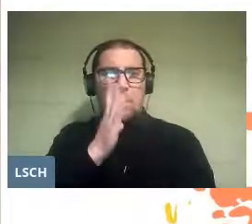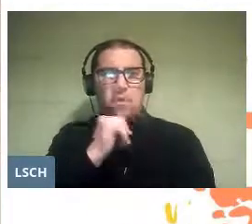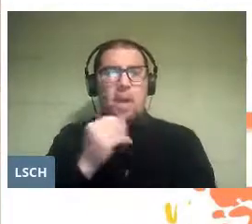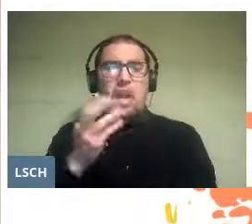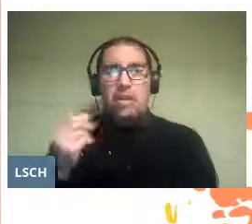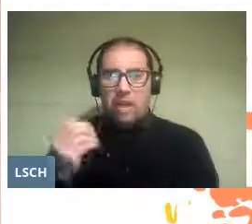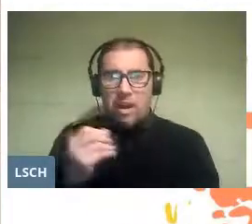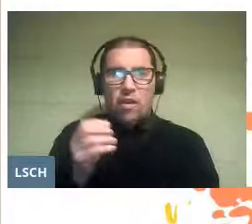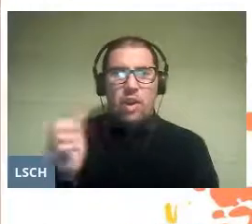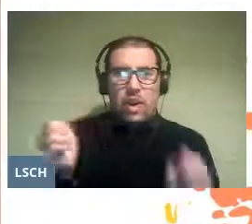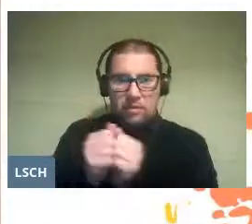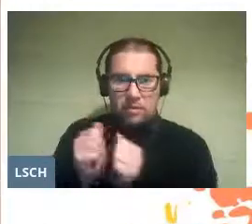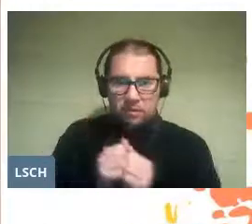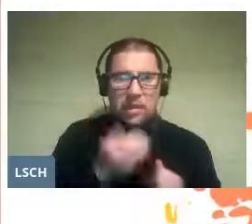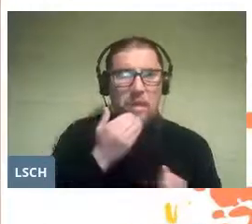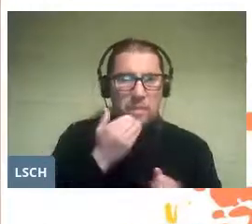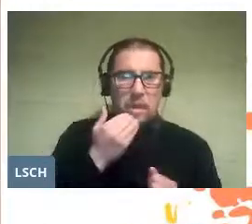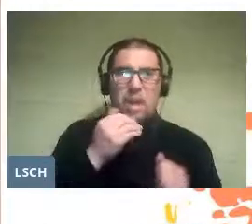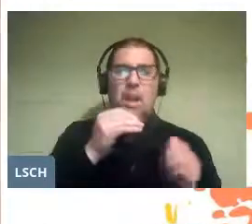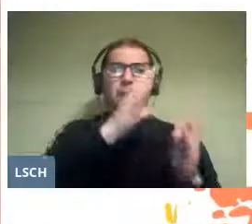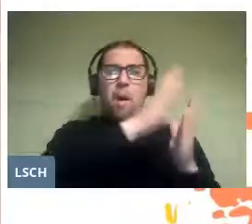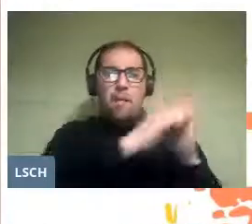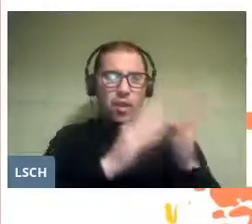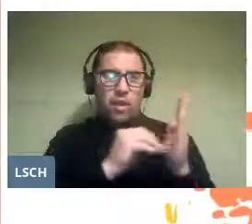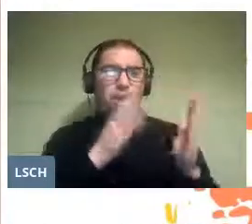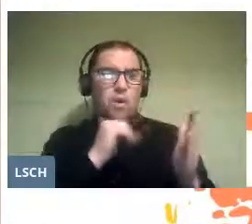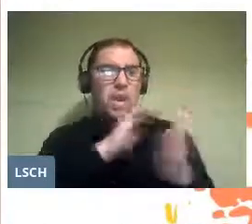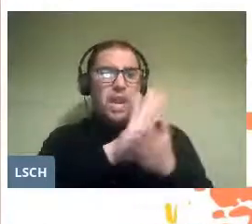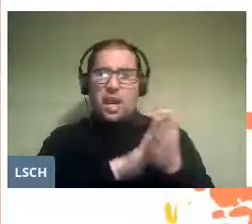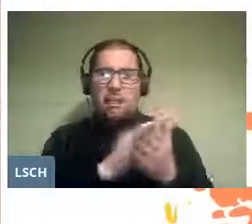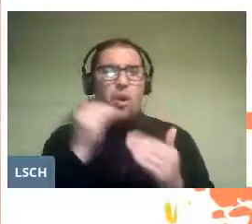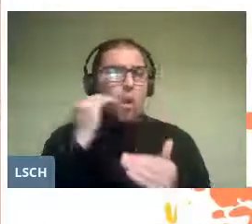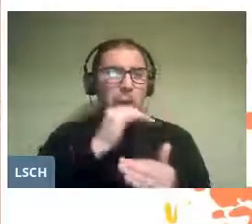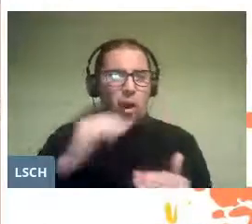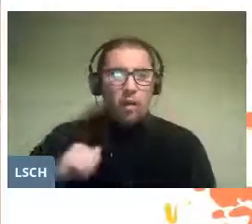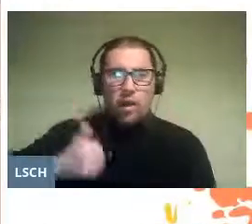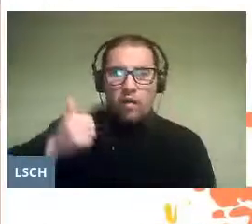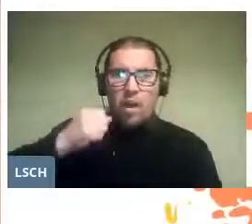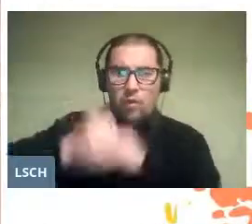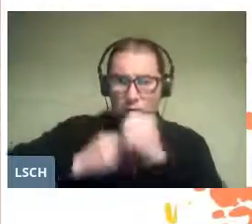and valid models for the younger generations.